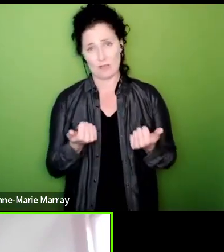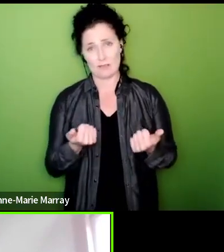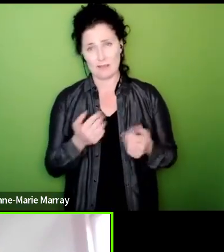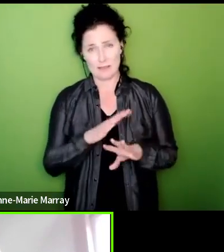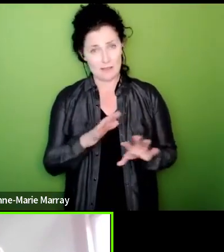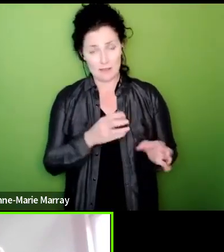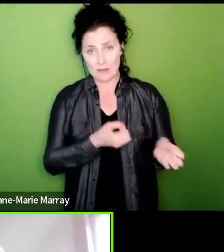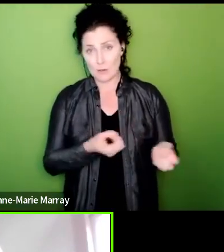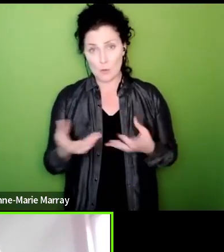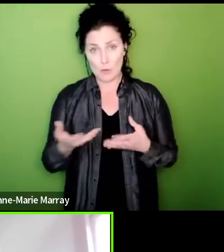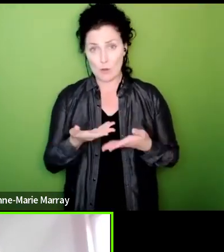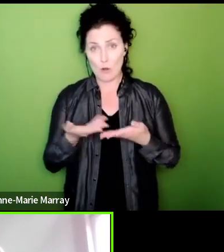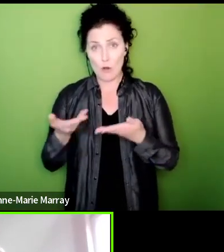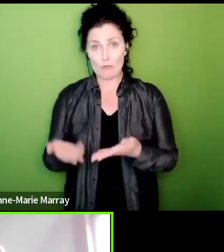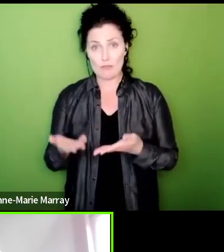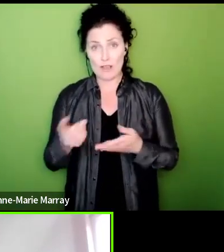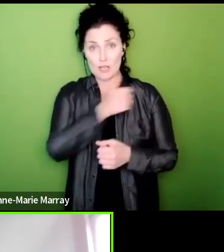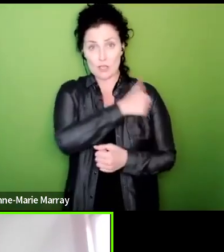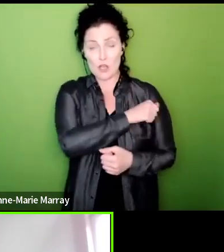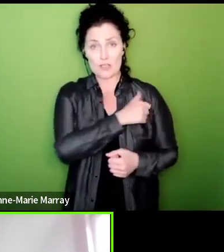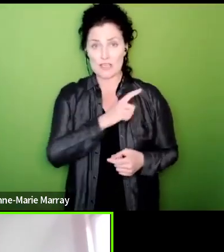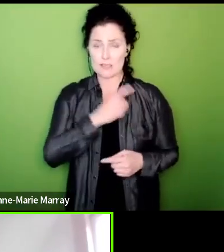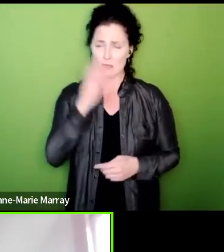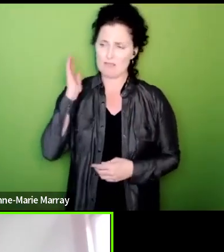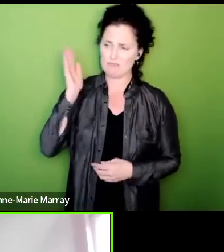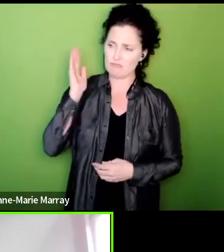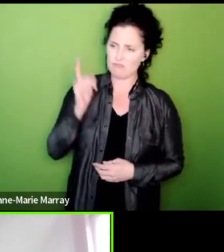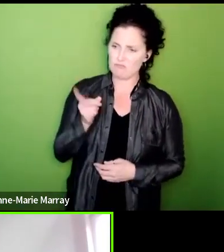were they they were giving lectures about the economy that they've wrecked is in a mess